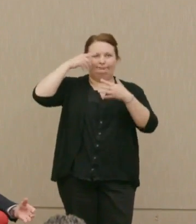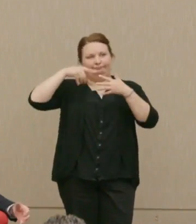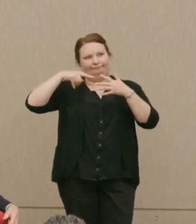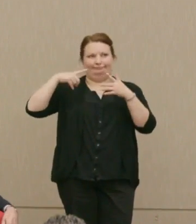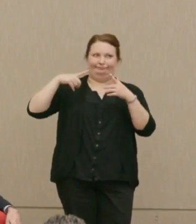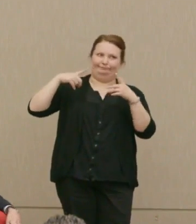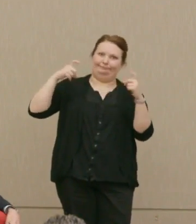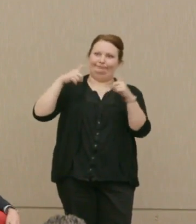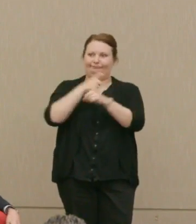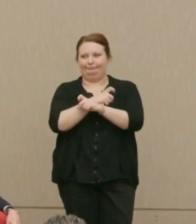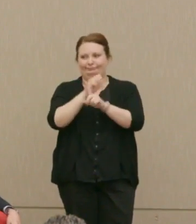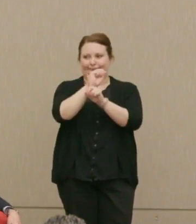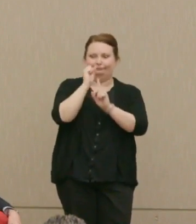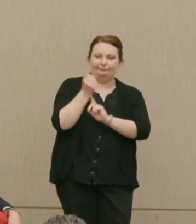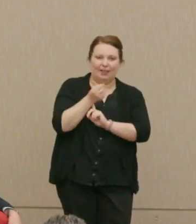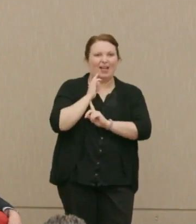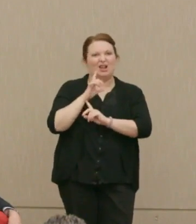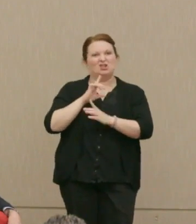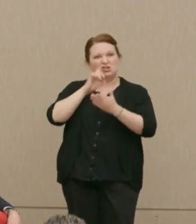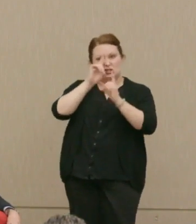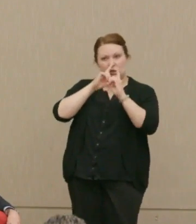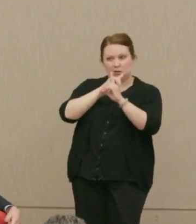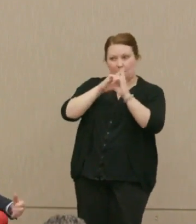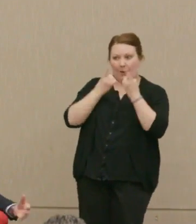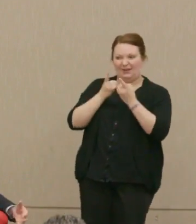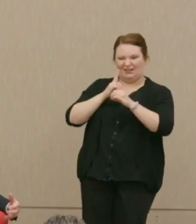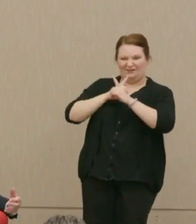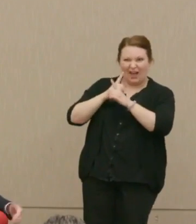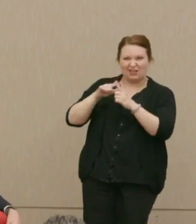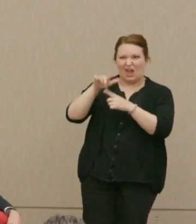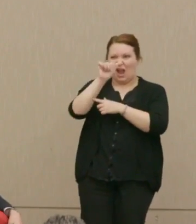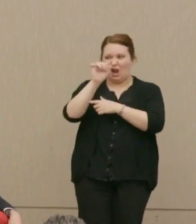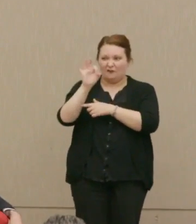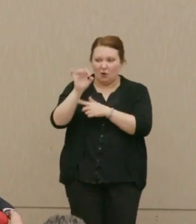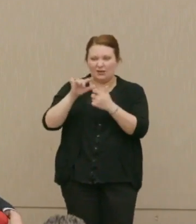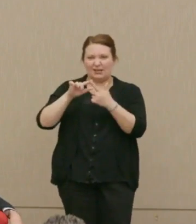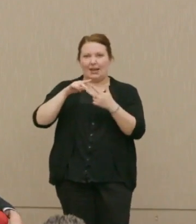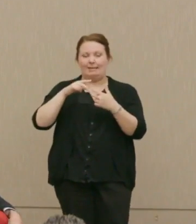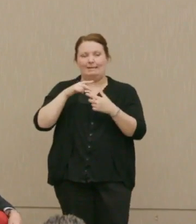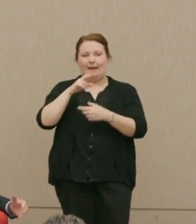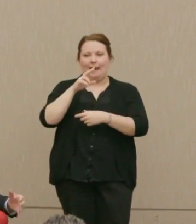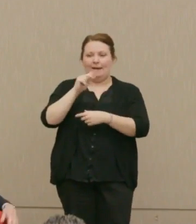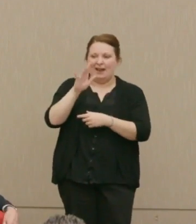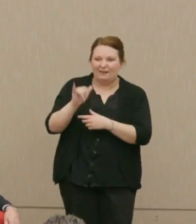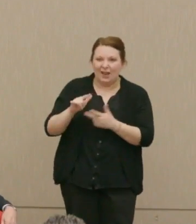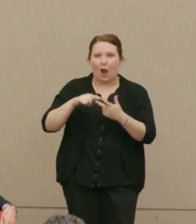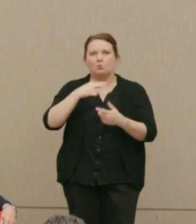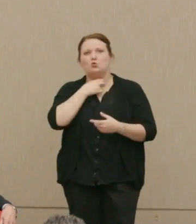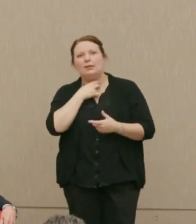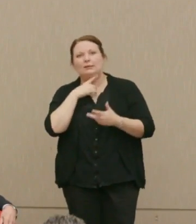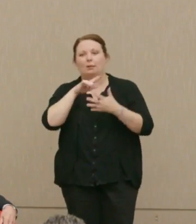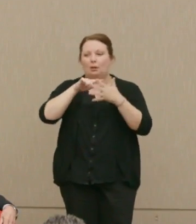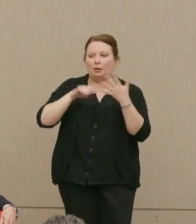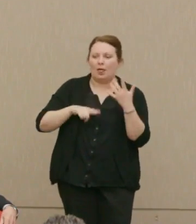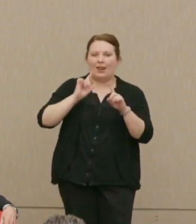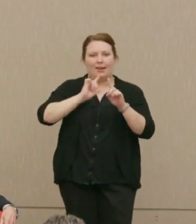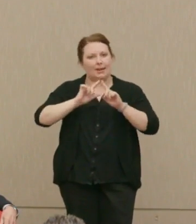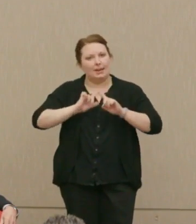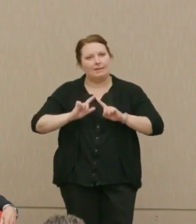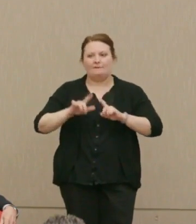Department of Defense or even its individual parts, like the Air force, the Navy, Marines,